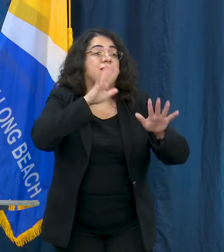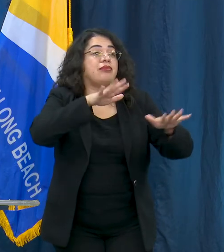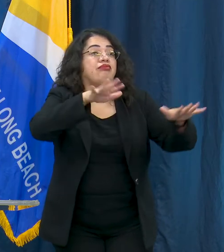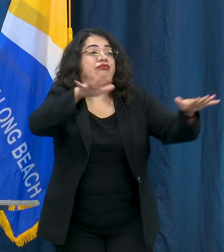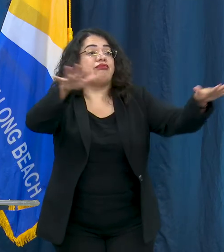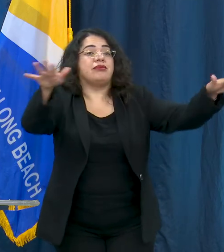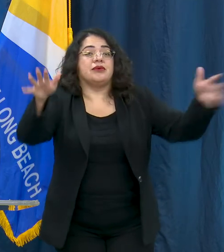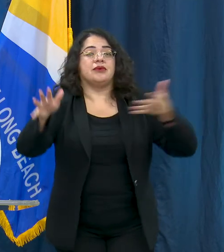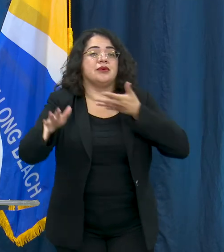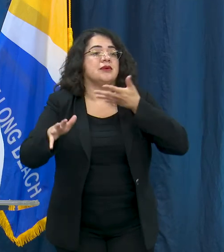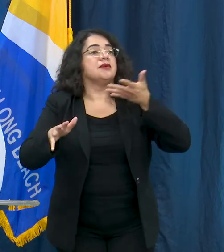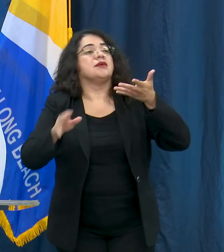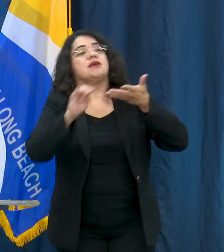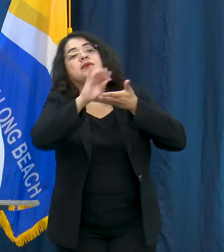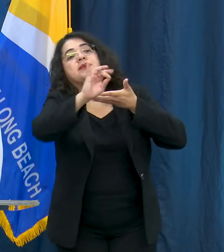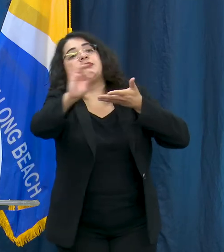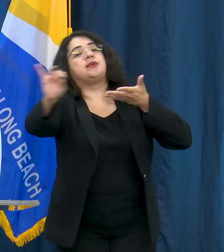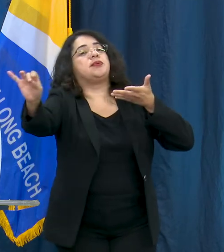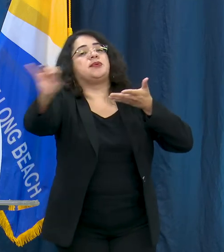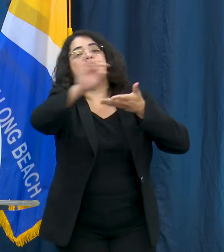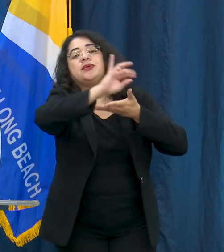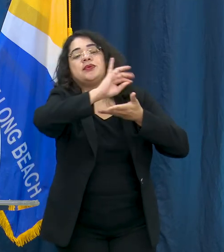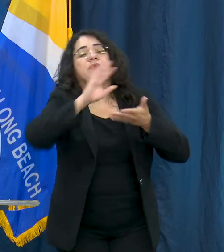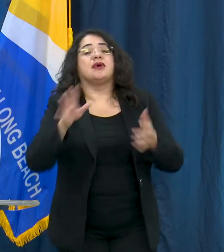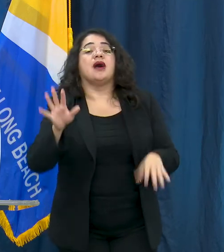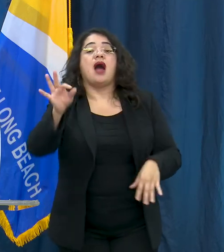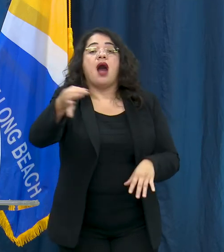modifications around things like communion,